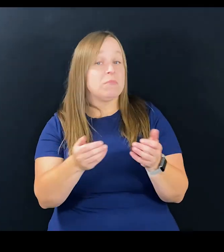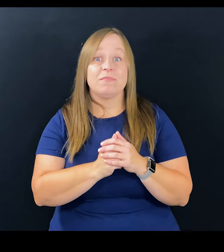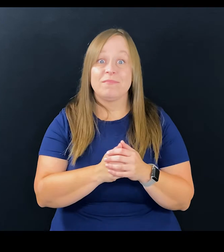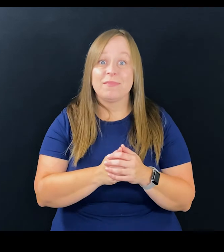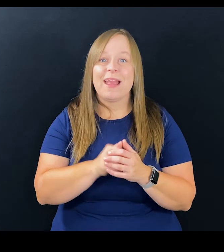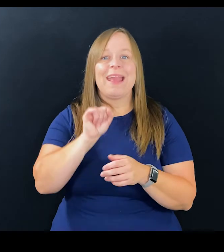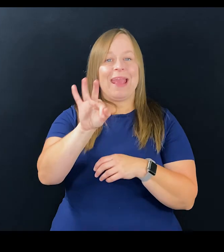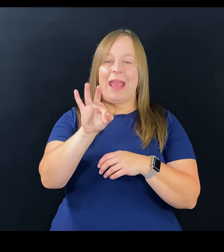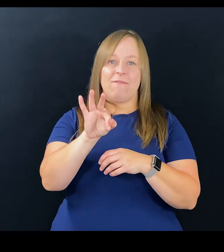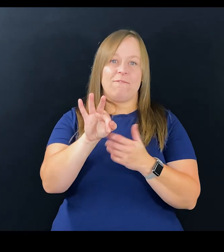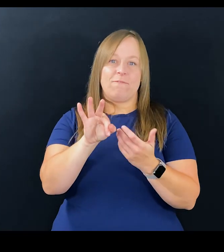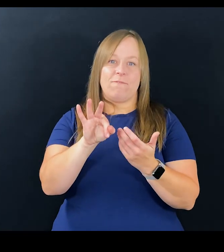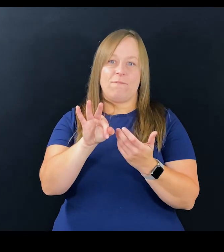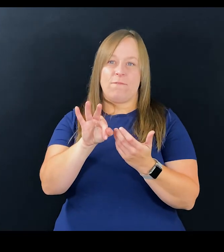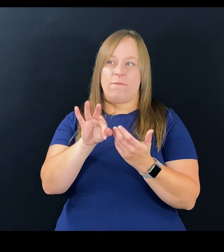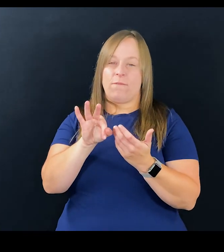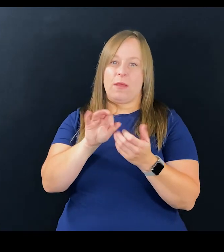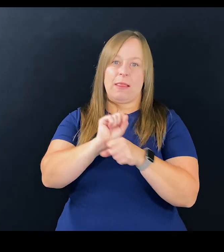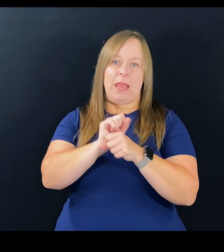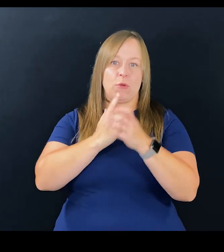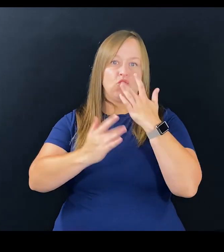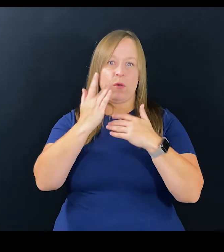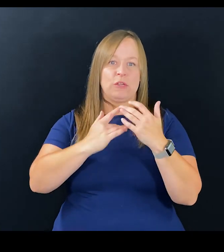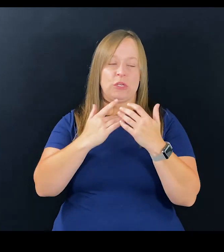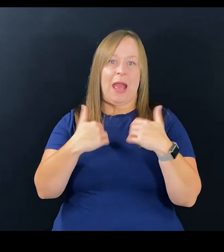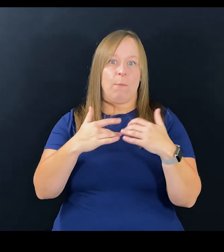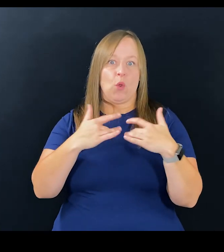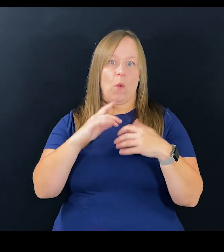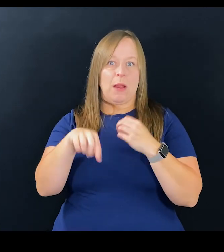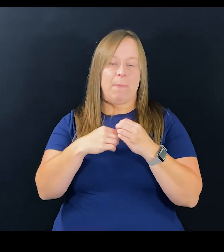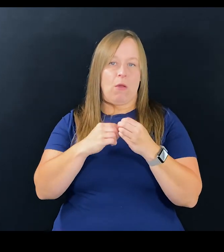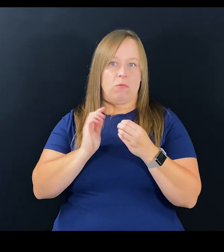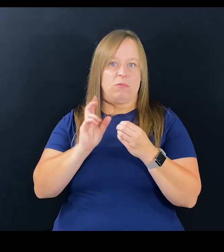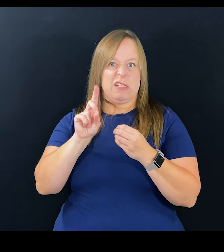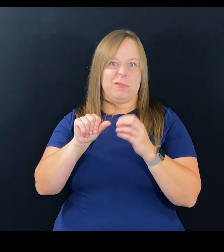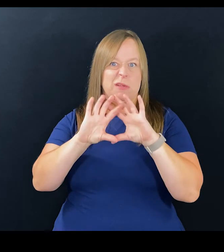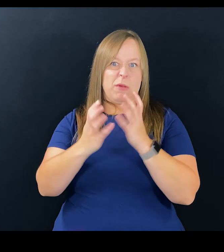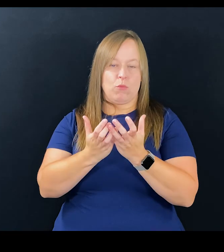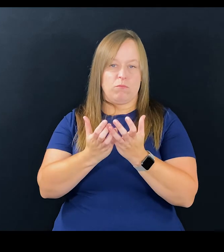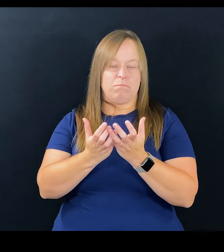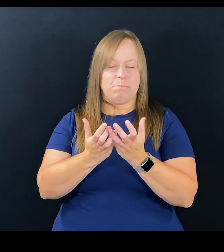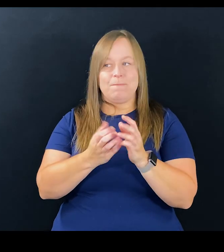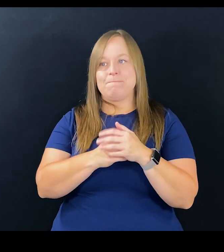with disabilities now. If it didn't look like we were going into a labor shortage, I would be extremely worried about our population